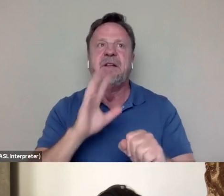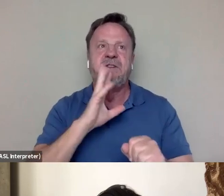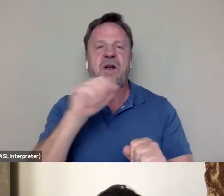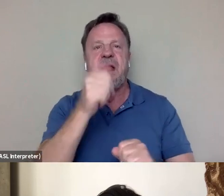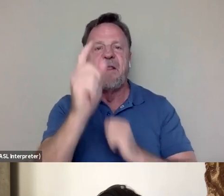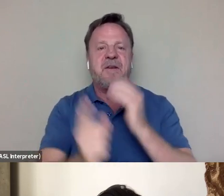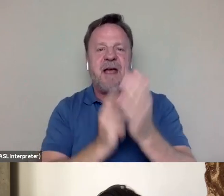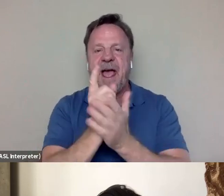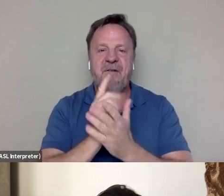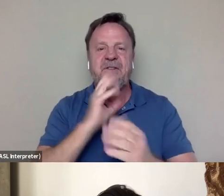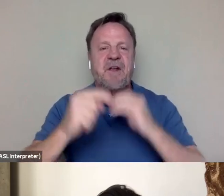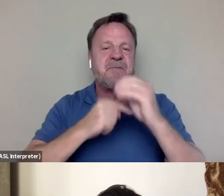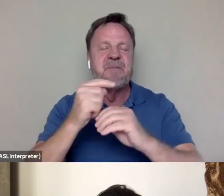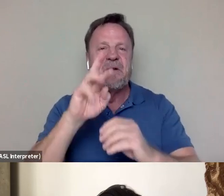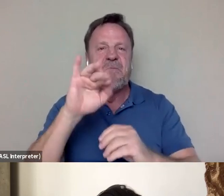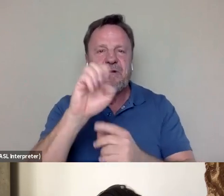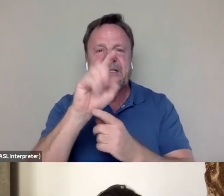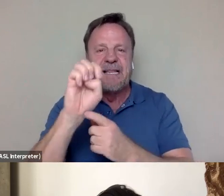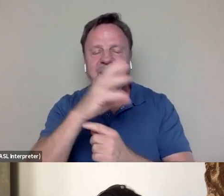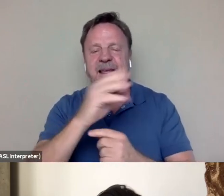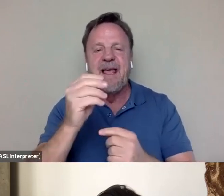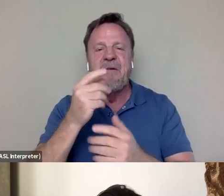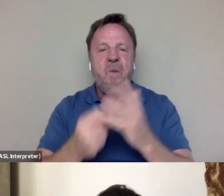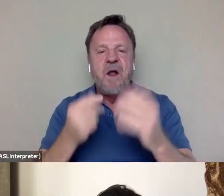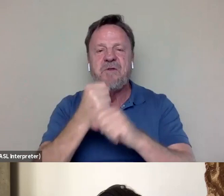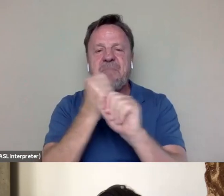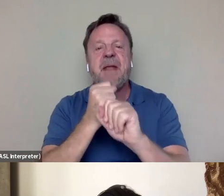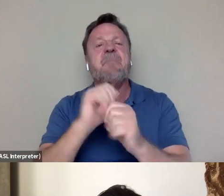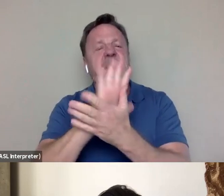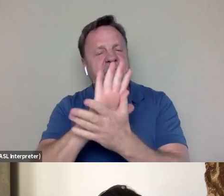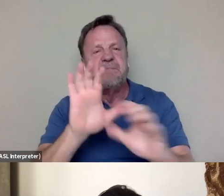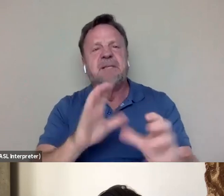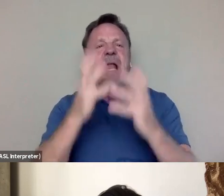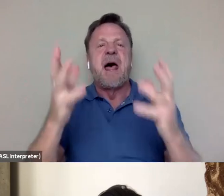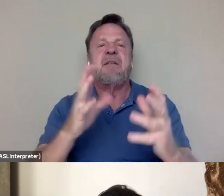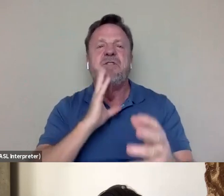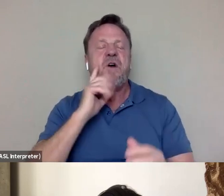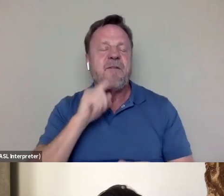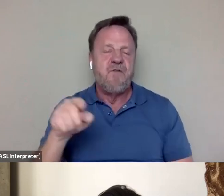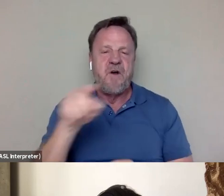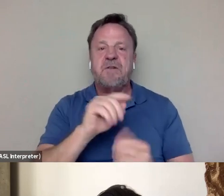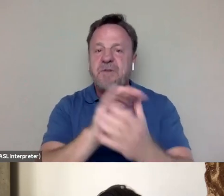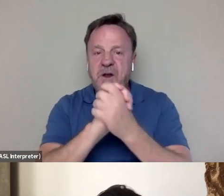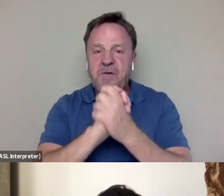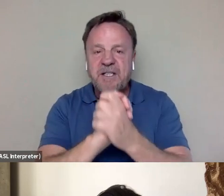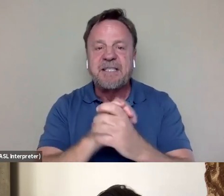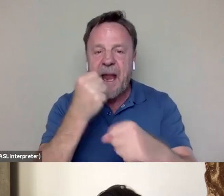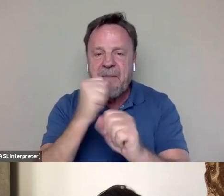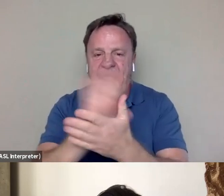and the big picture you got out of this, but the film does a lot of the talking for you. So congratulations on putting it together and thanks again for being here.